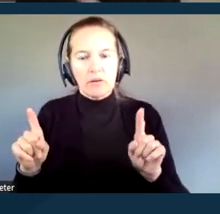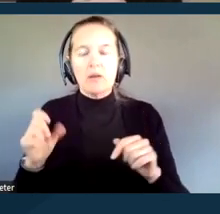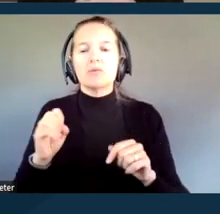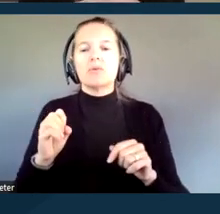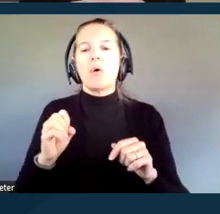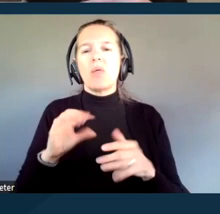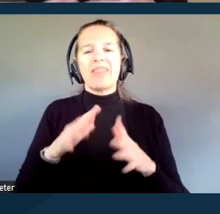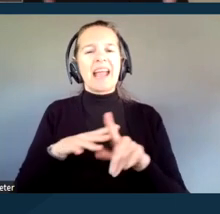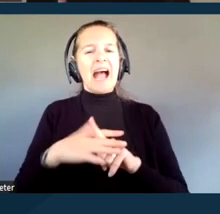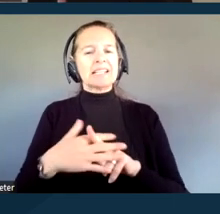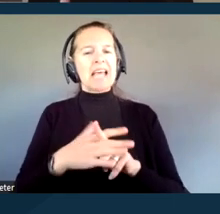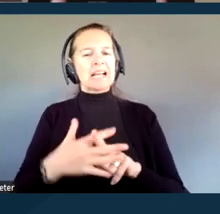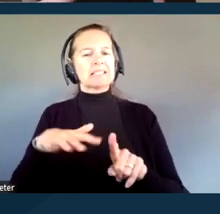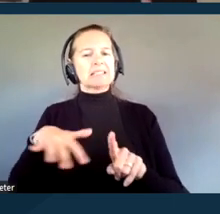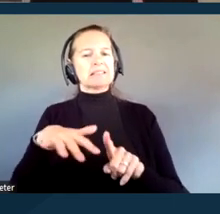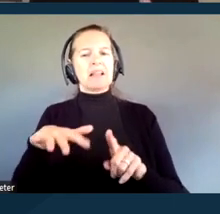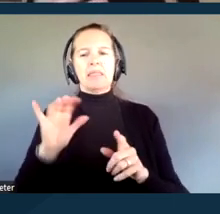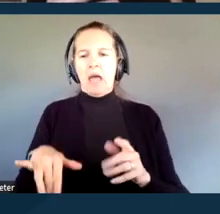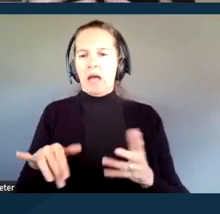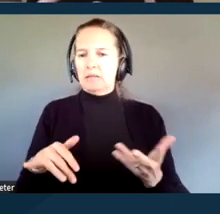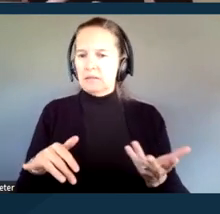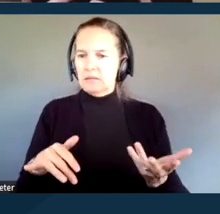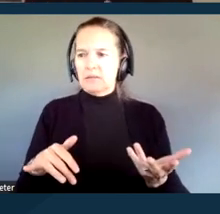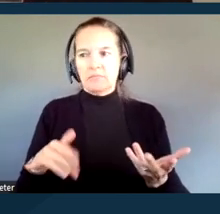is it just a sit down with an attorney back and forth,